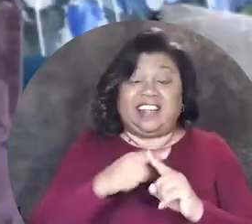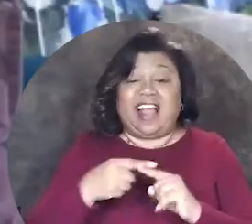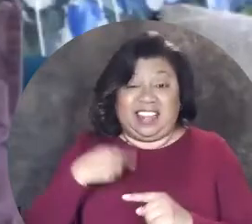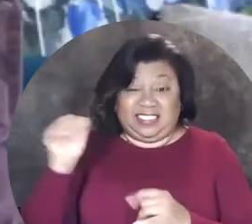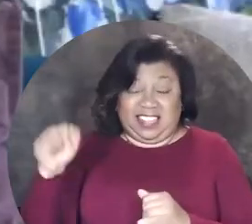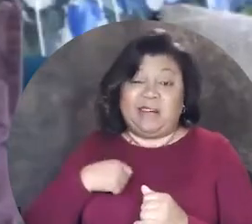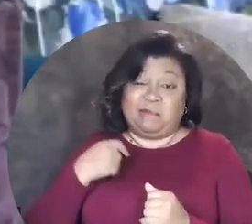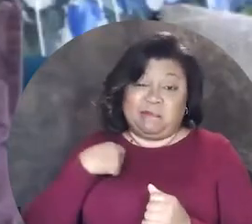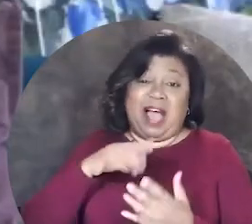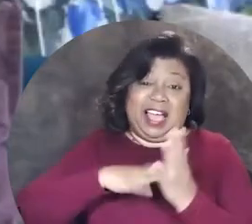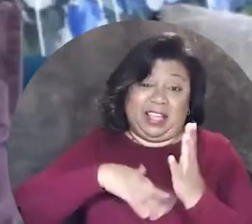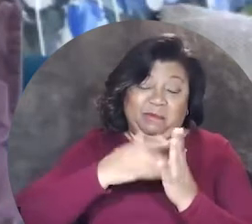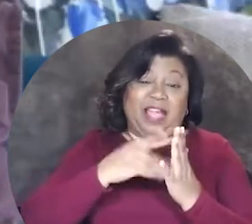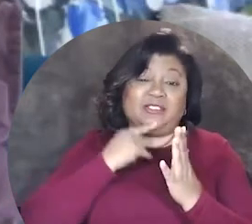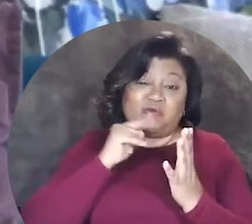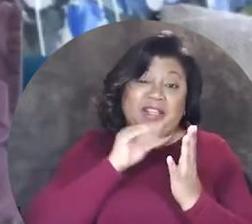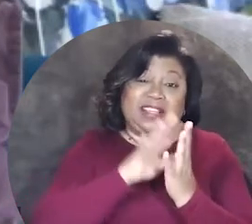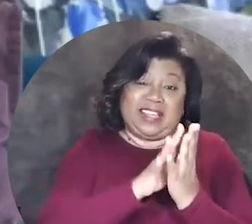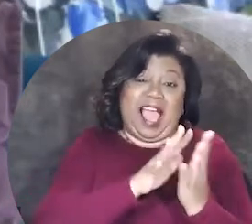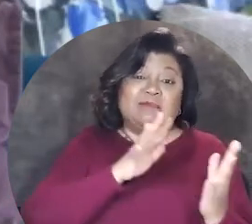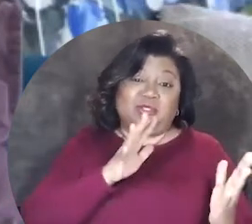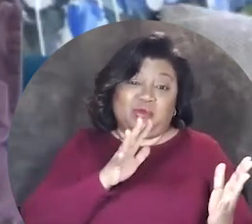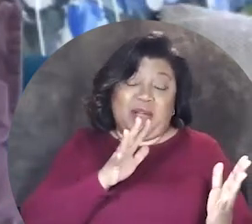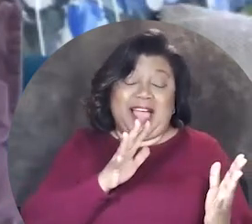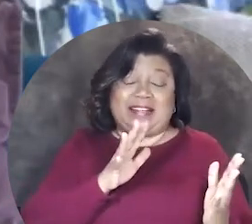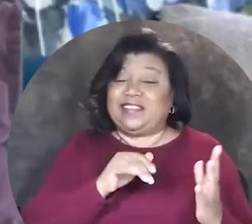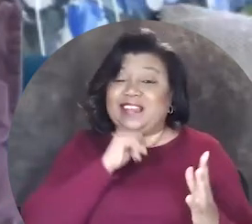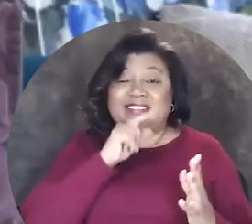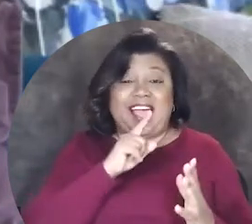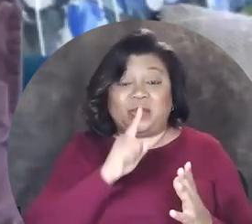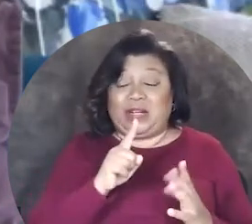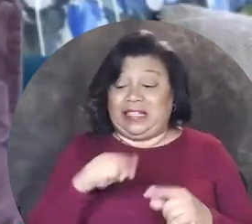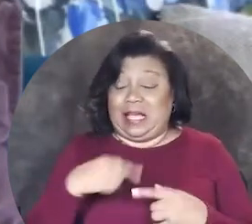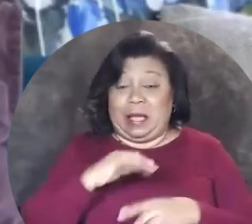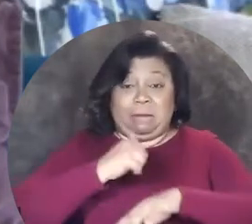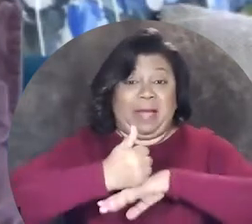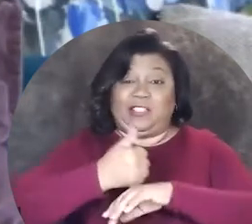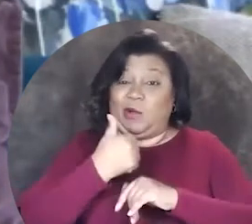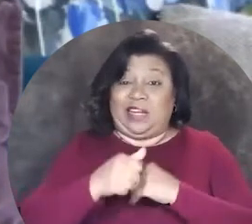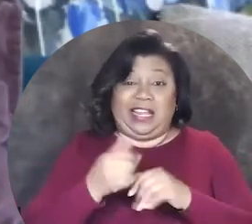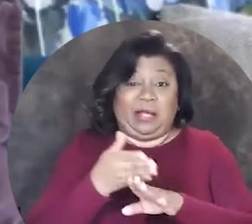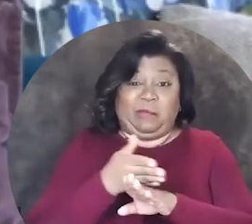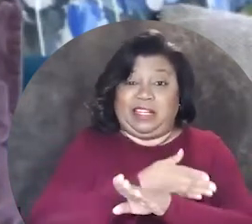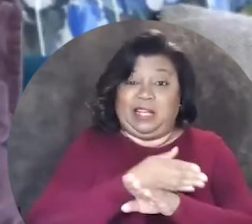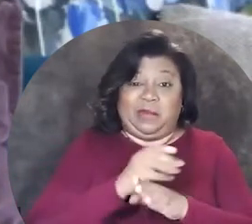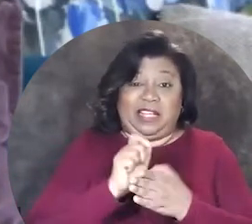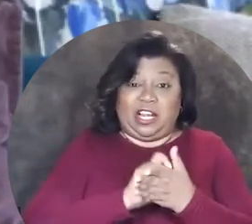yeah I think my paintings are pretty abstract , they're not really based on any preliminary